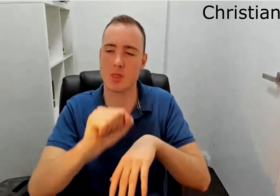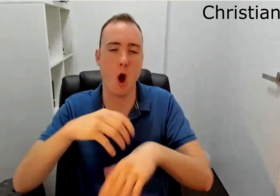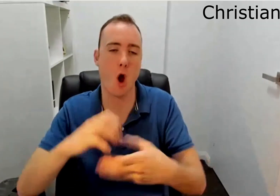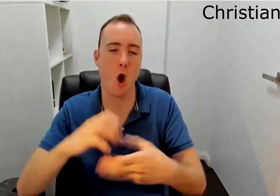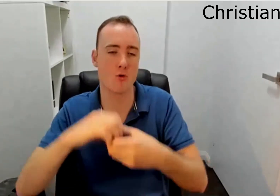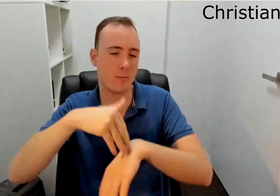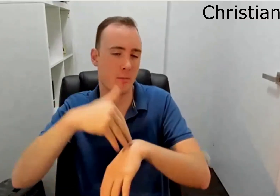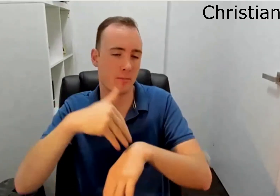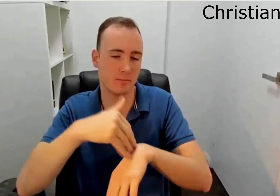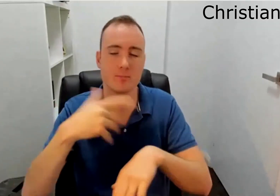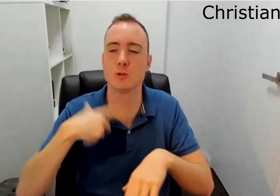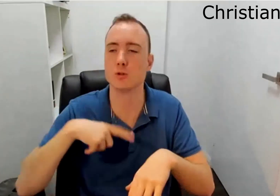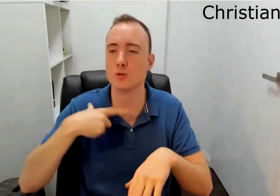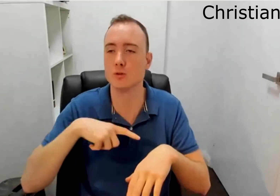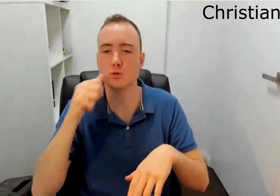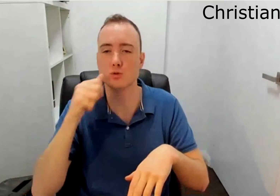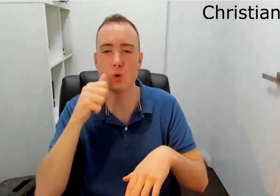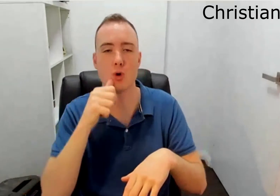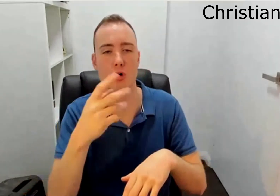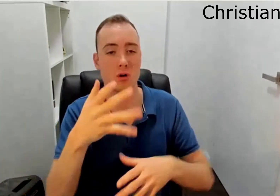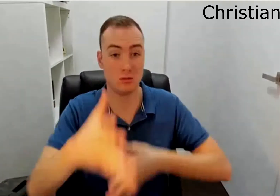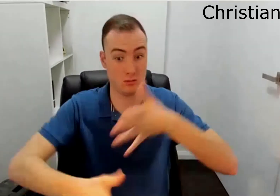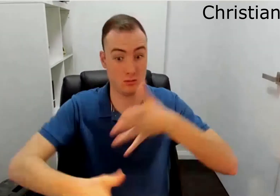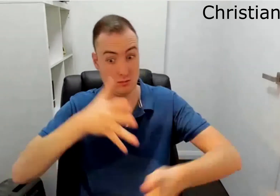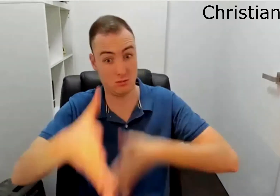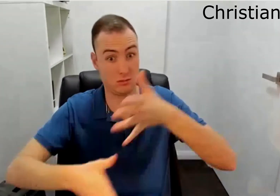And I guess that's complex and there's their own problems there